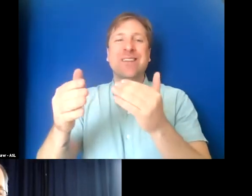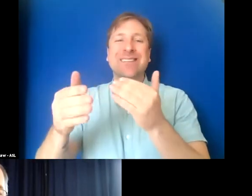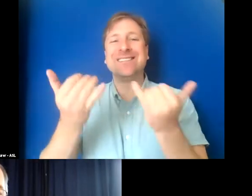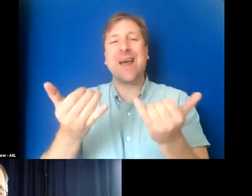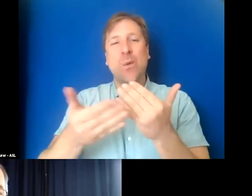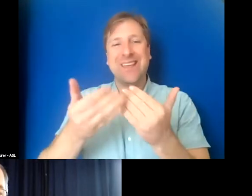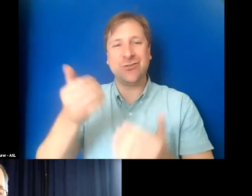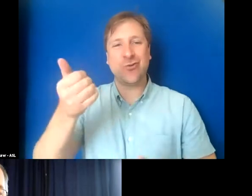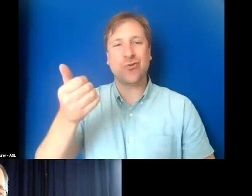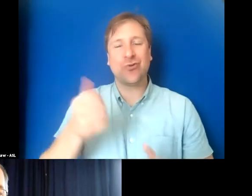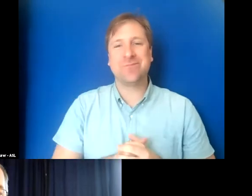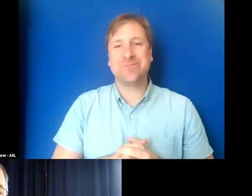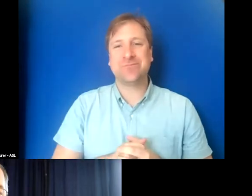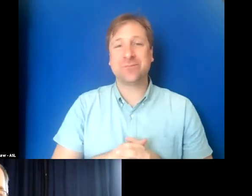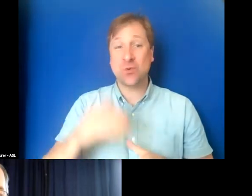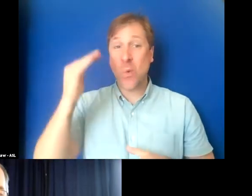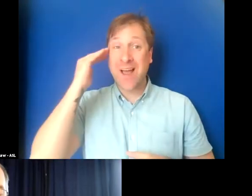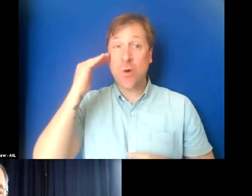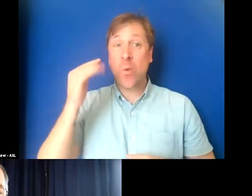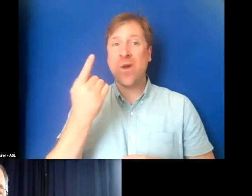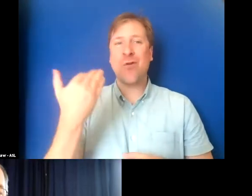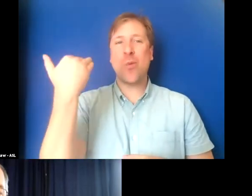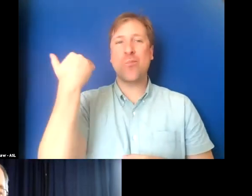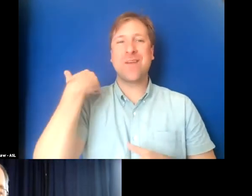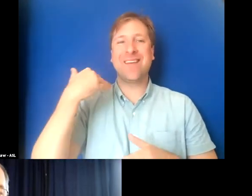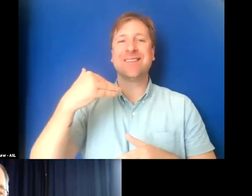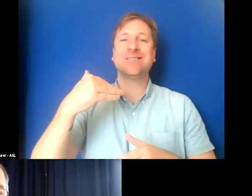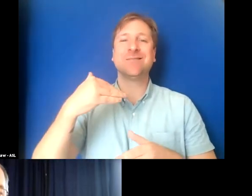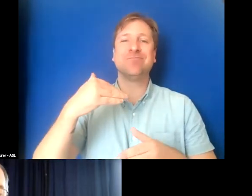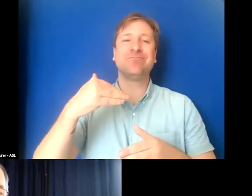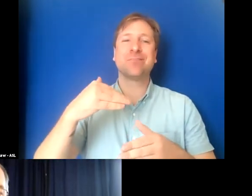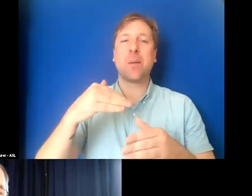I know that one of our previous Access Reframed moderators